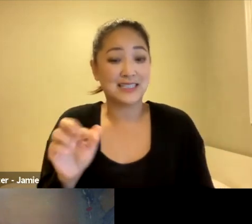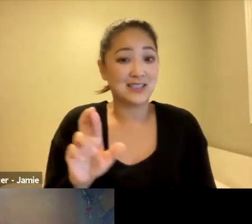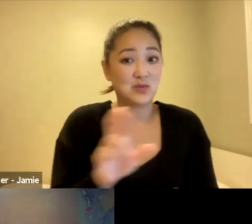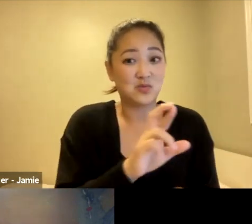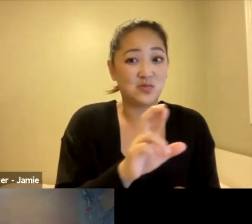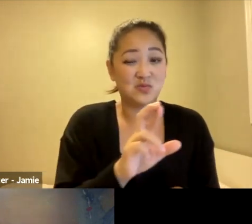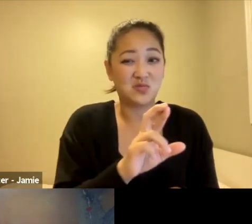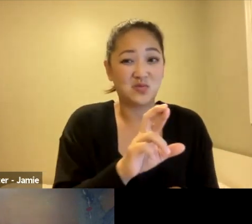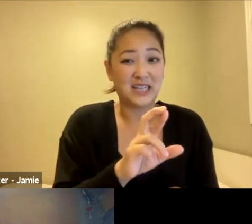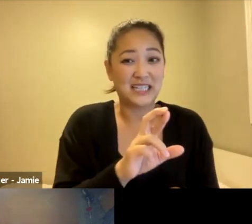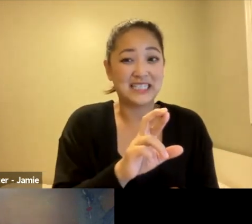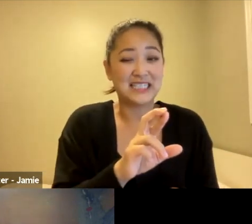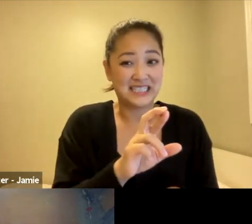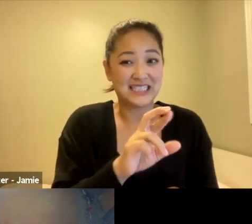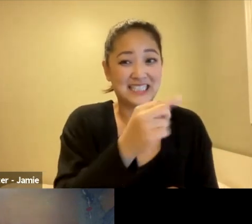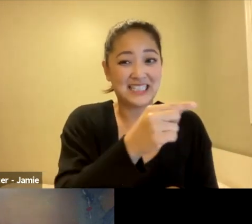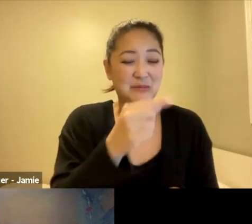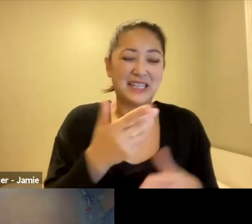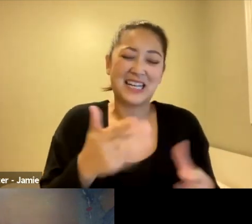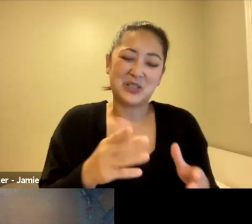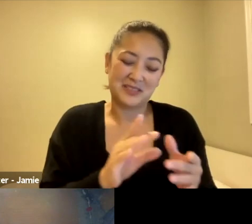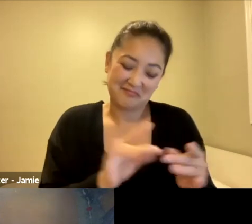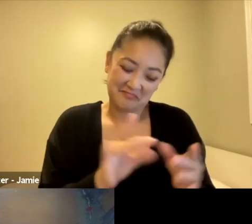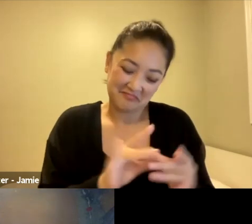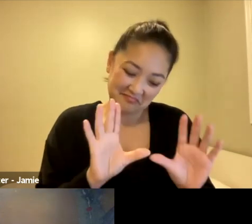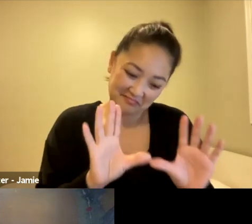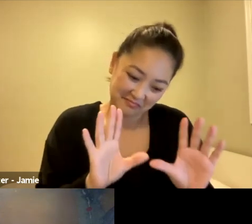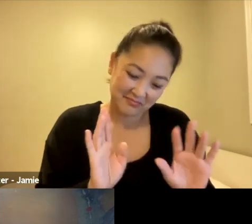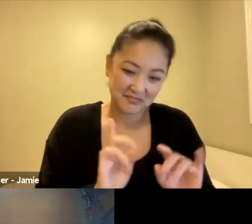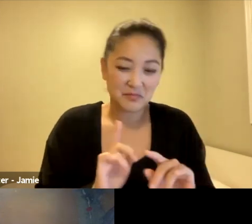I didn't want to mention, maybe at the end I can say a little bit more about this.